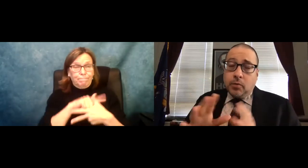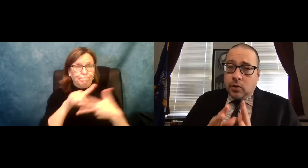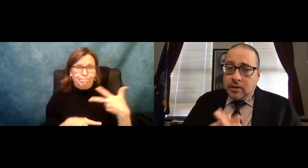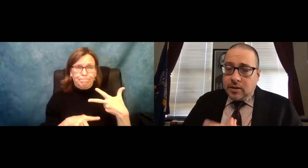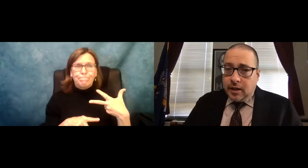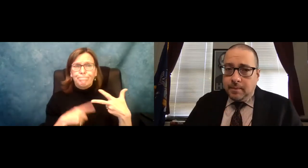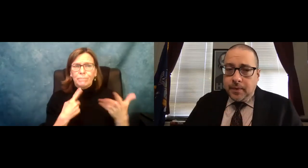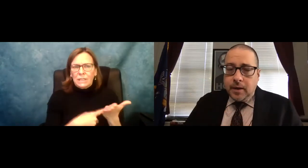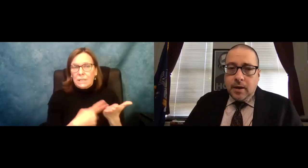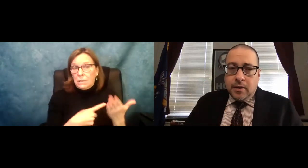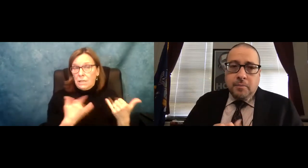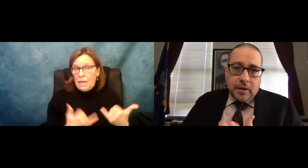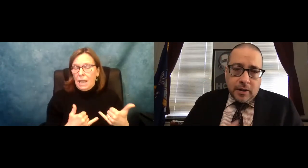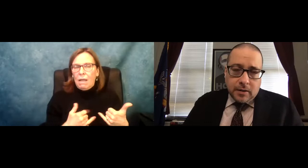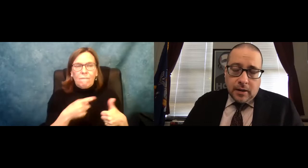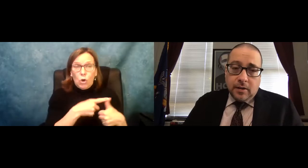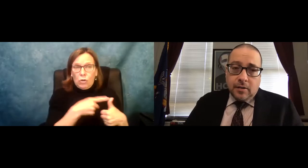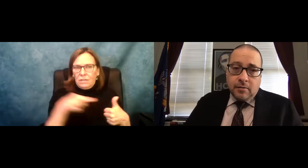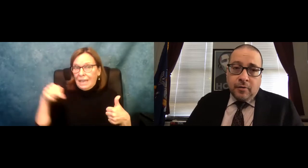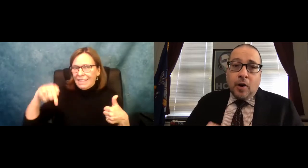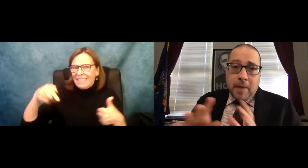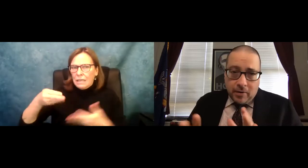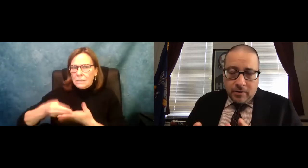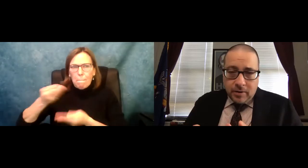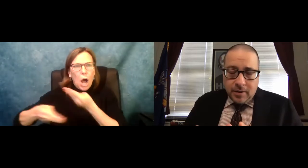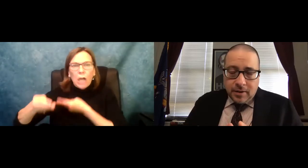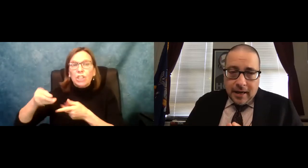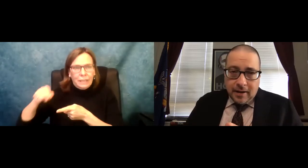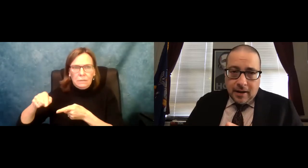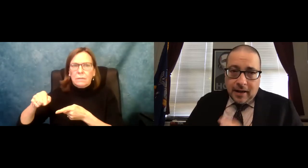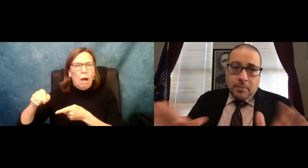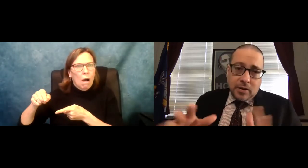conversations. I will keep it brief. Three things I wanted